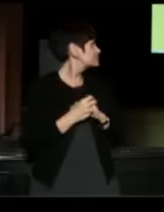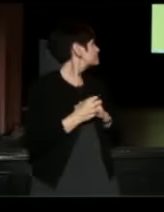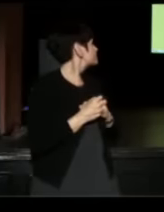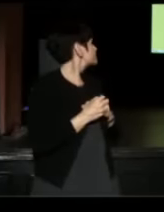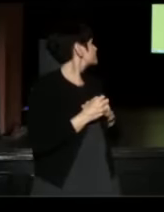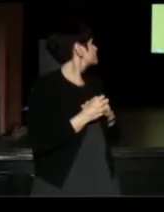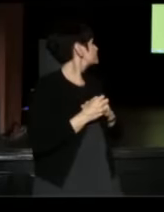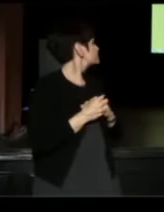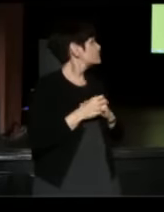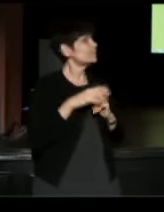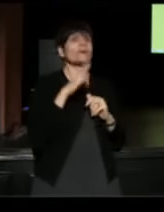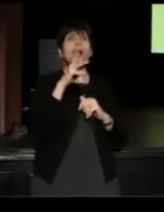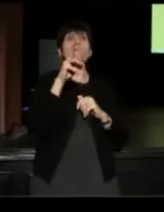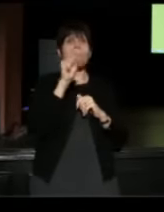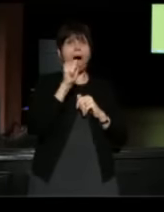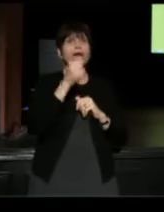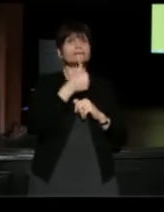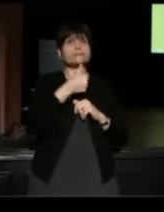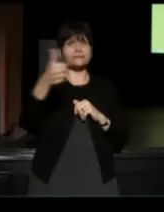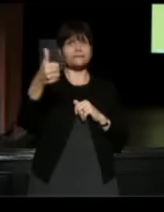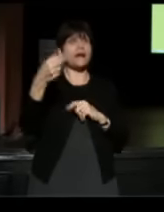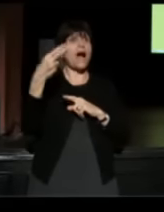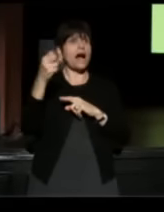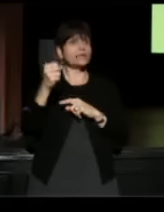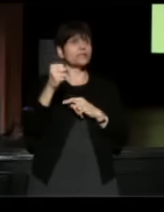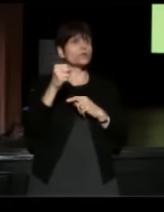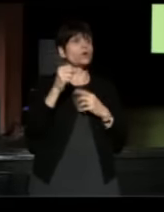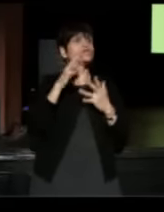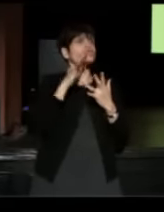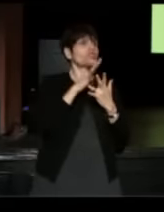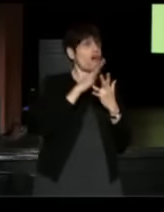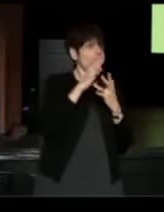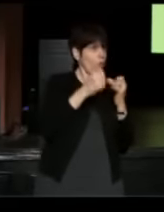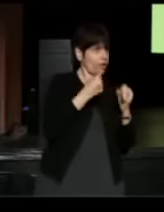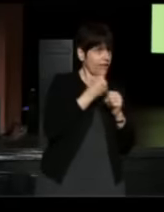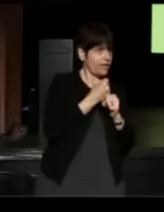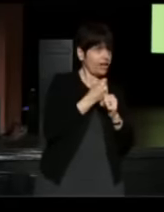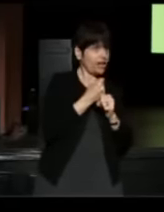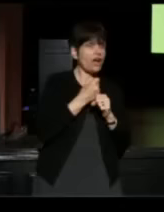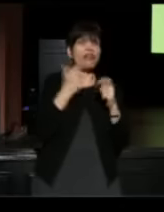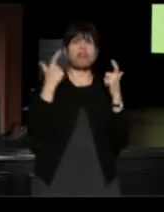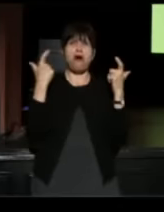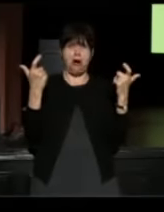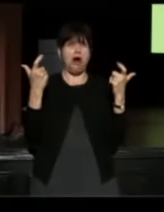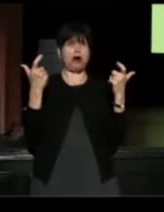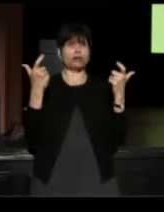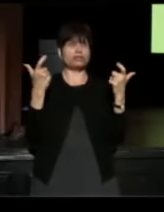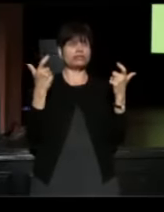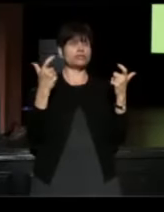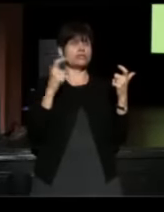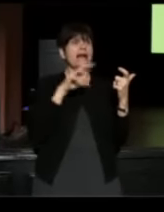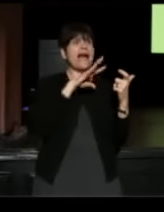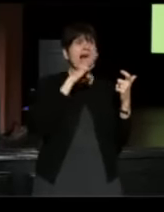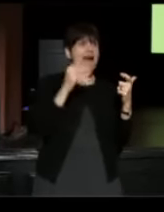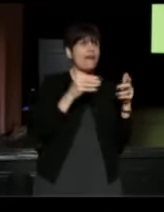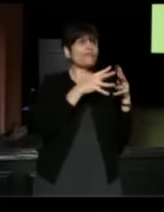(Ricardo) I got bussed to a high school in my sophomore year from a school that had a large African American population